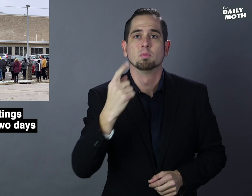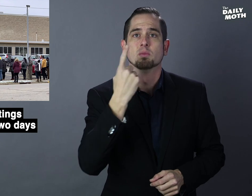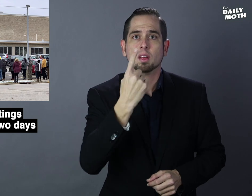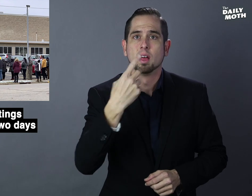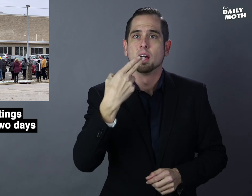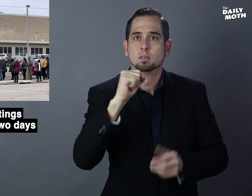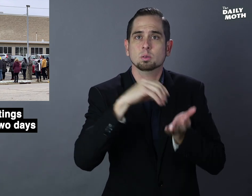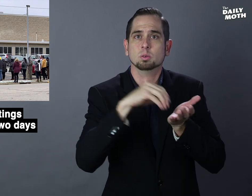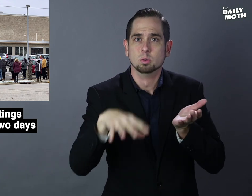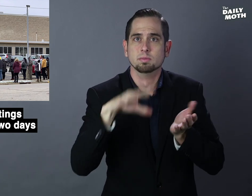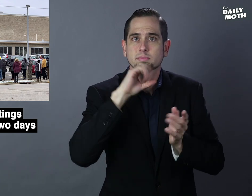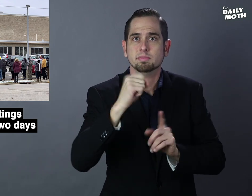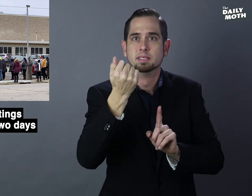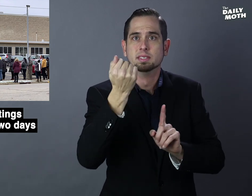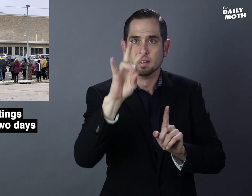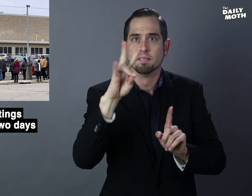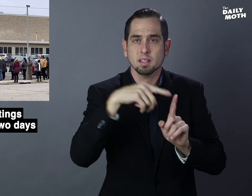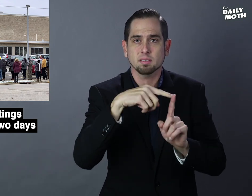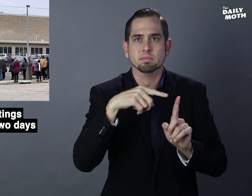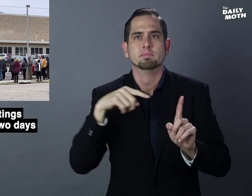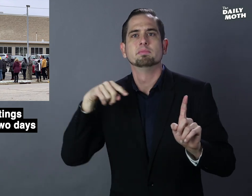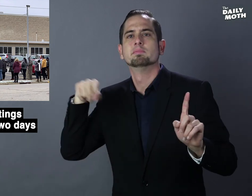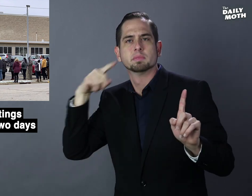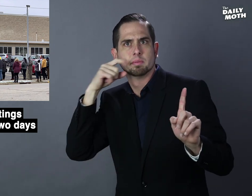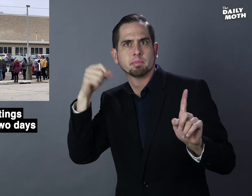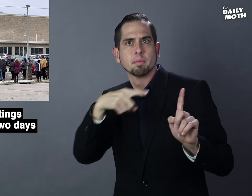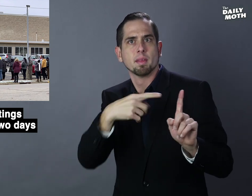a 17-year-old high school student was spotted